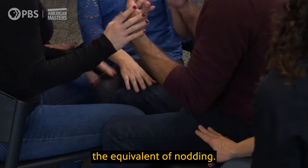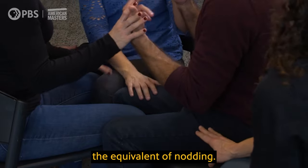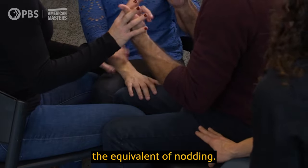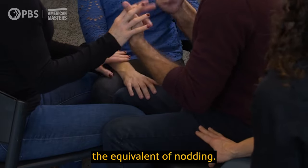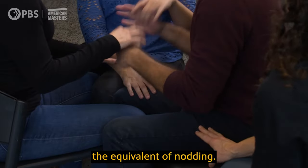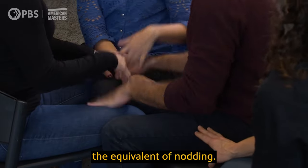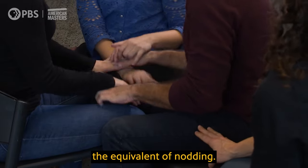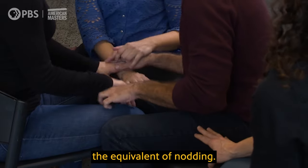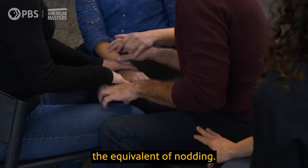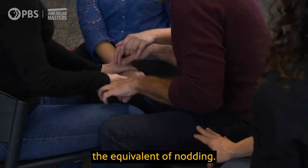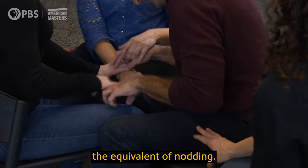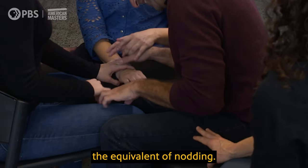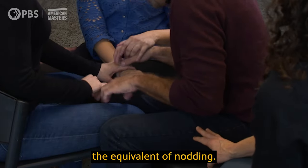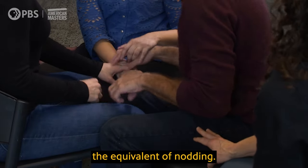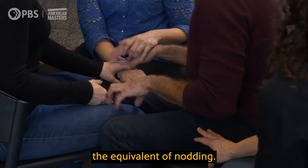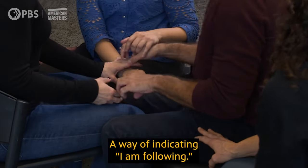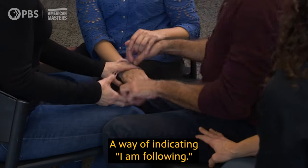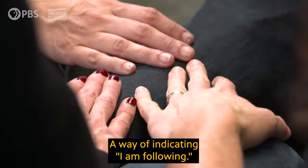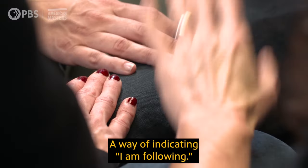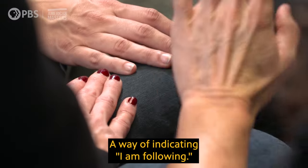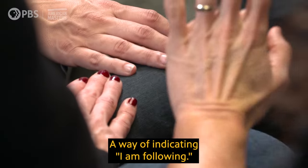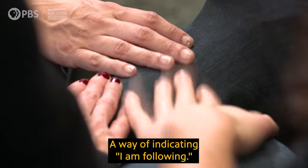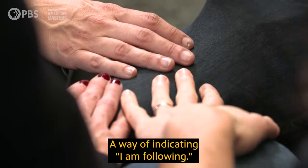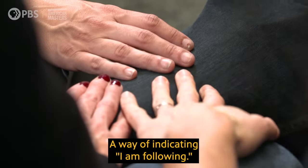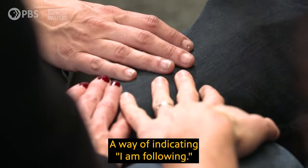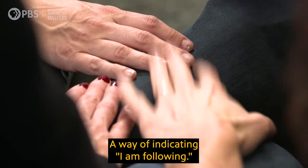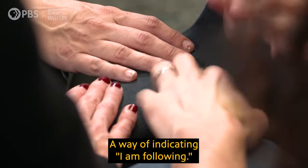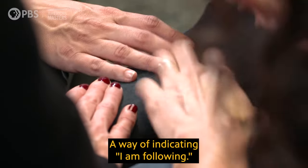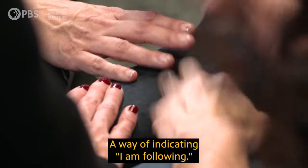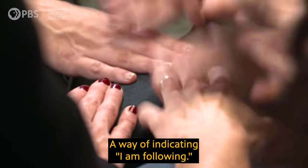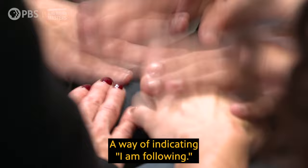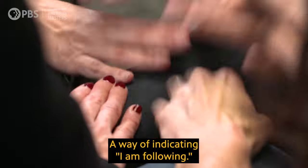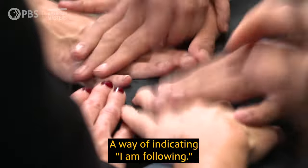the equivalent of nodding. A way of indicating "I am following."